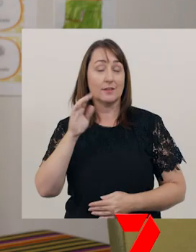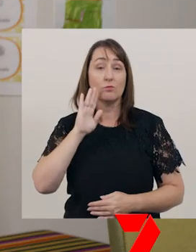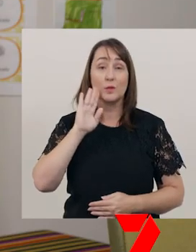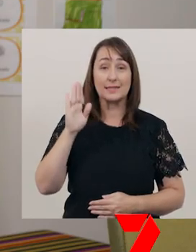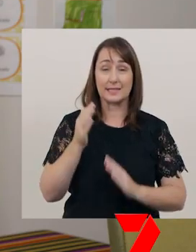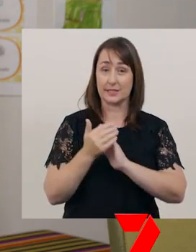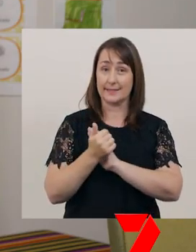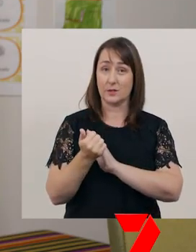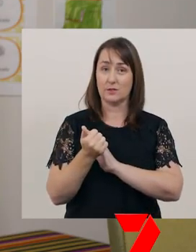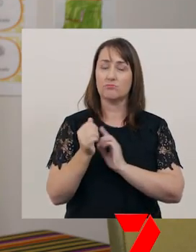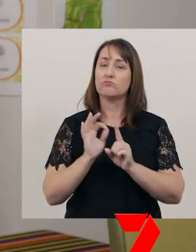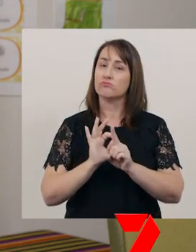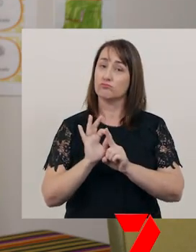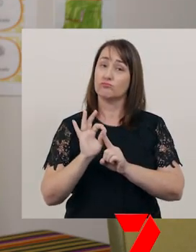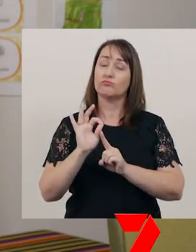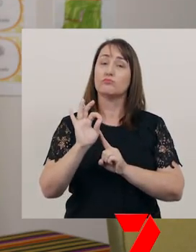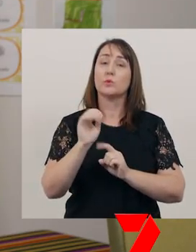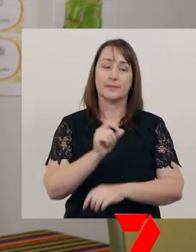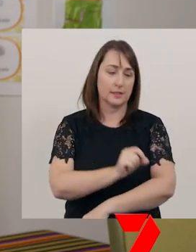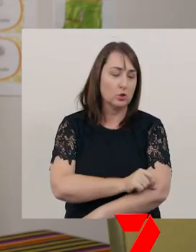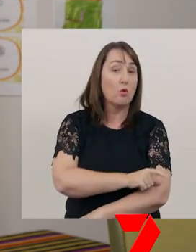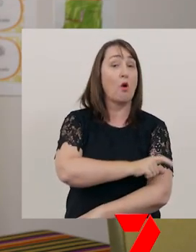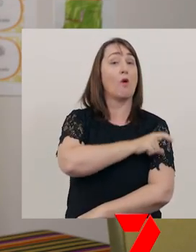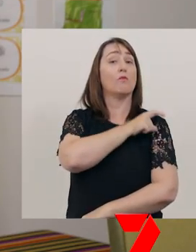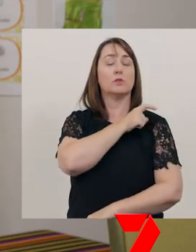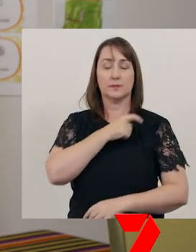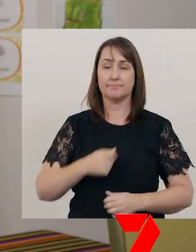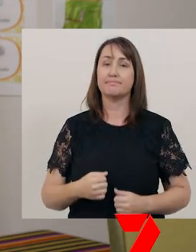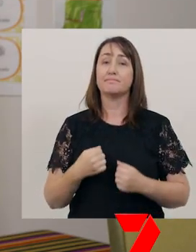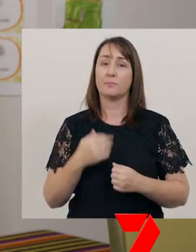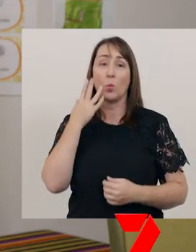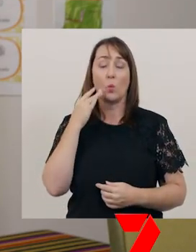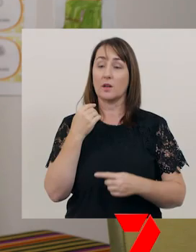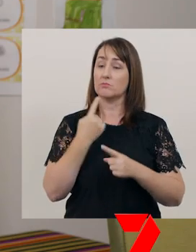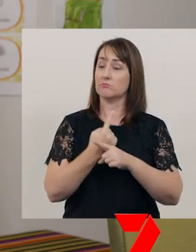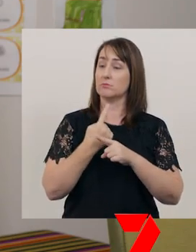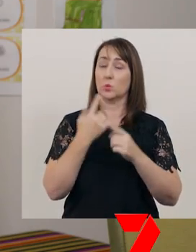will increase your confidence when speaking to an audience.